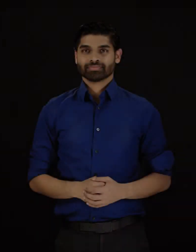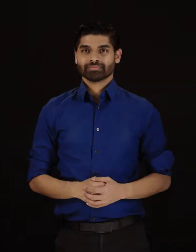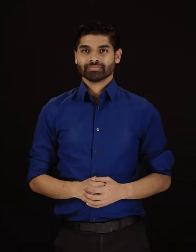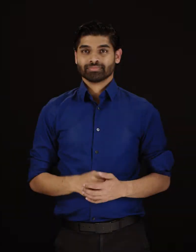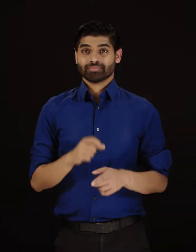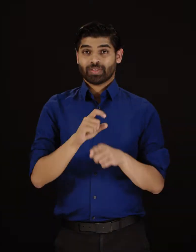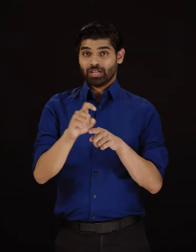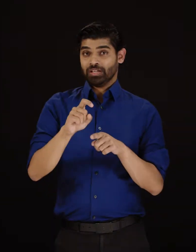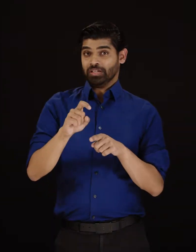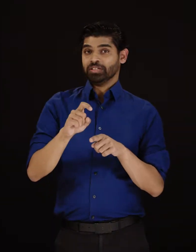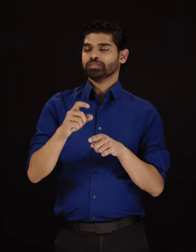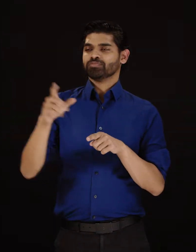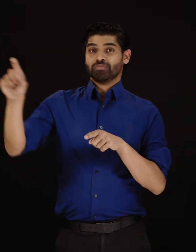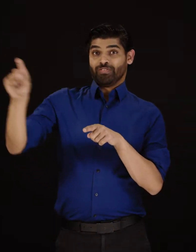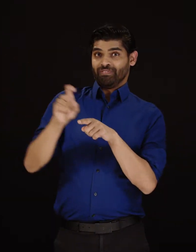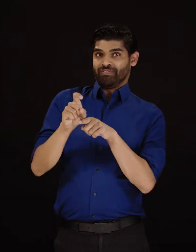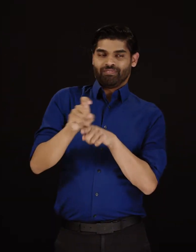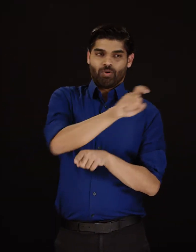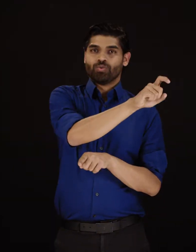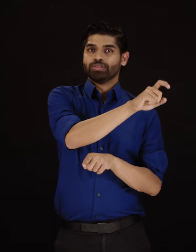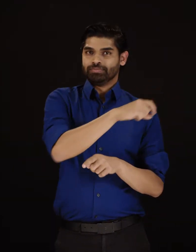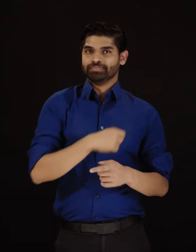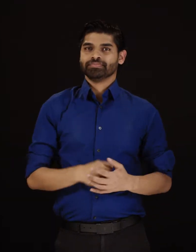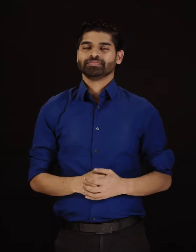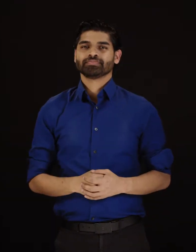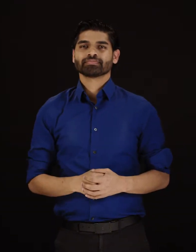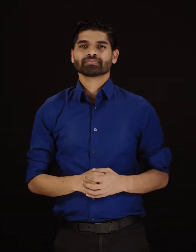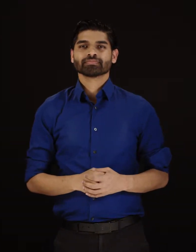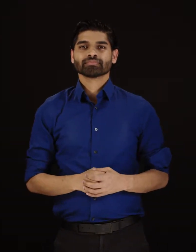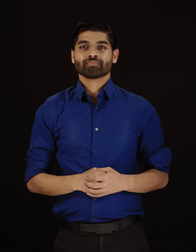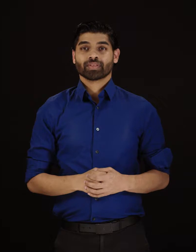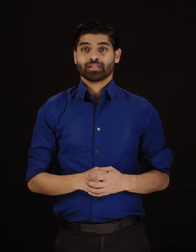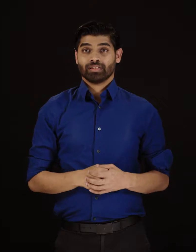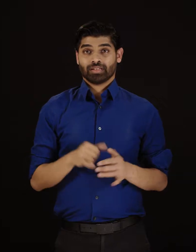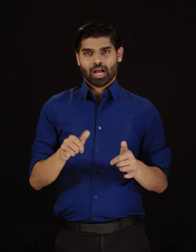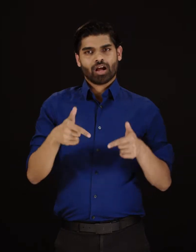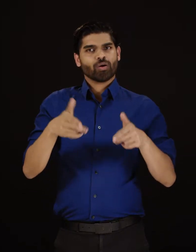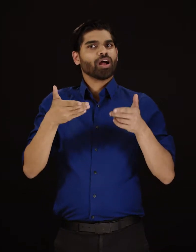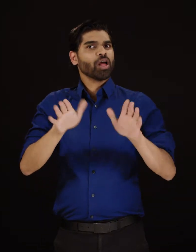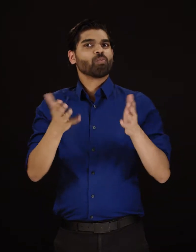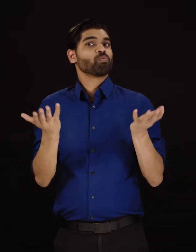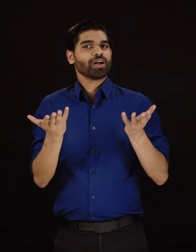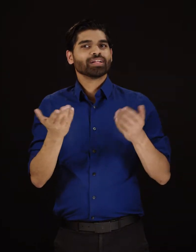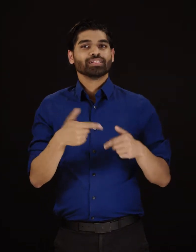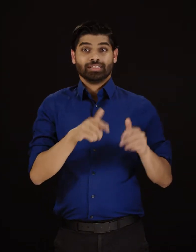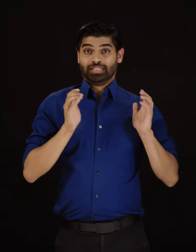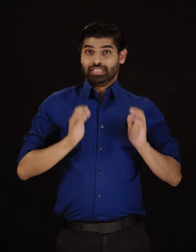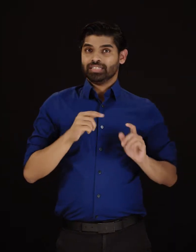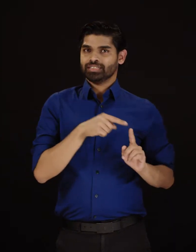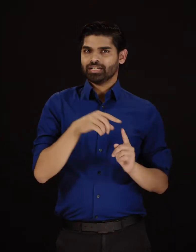Call Forwarding allows a customer to forward calls to another telephone number.